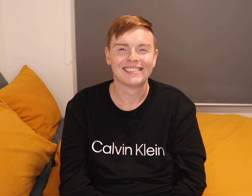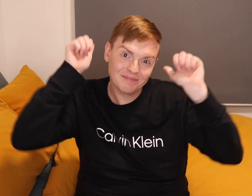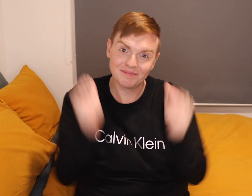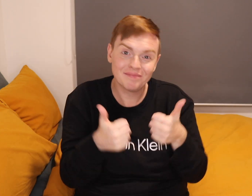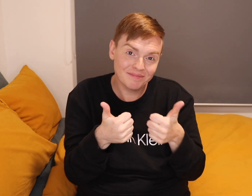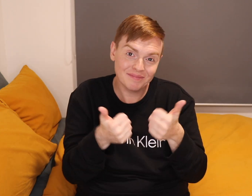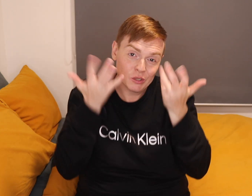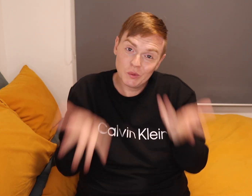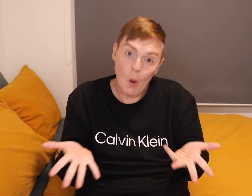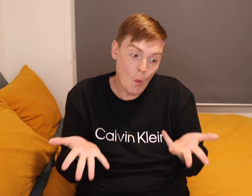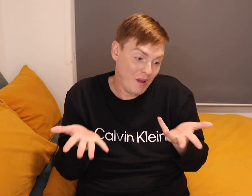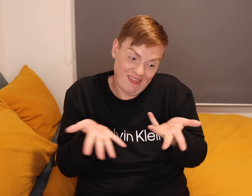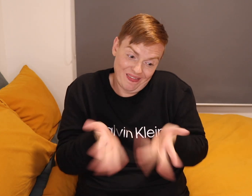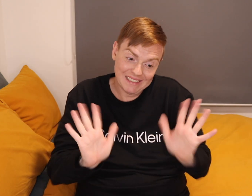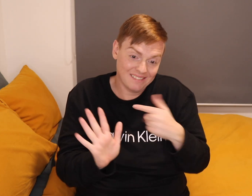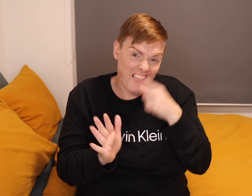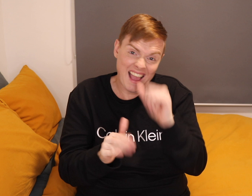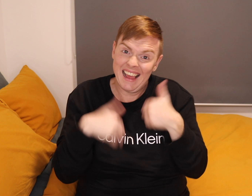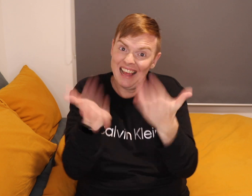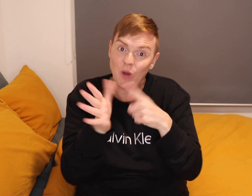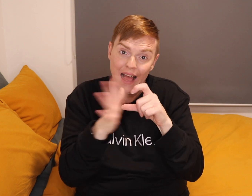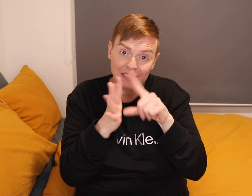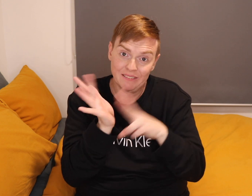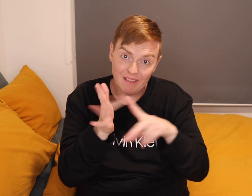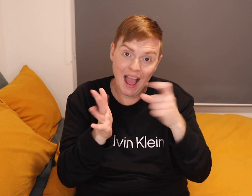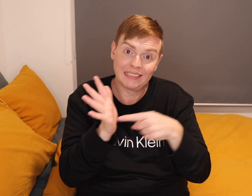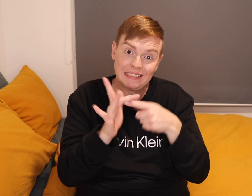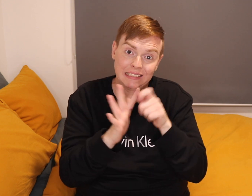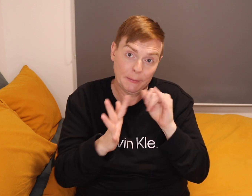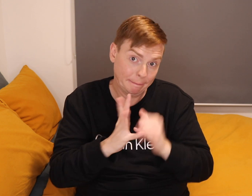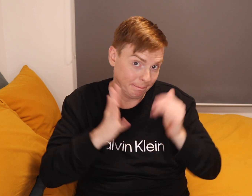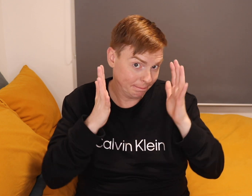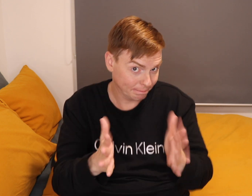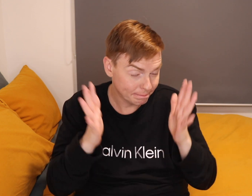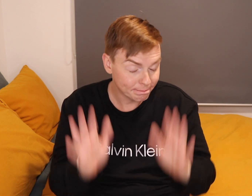So, that's all I can give you advices and tips.